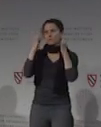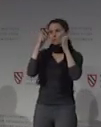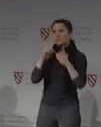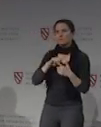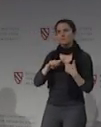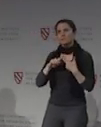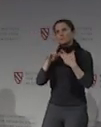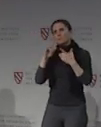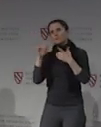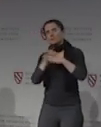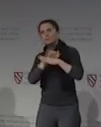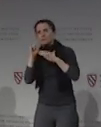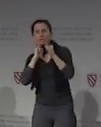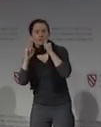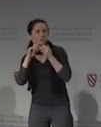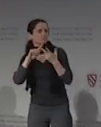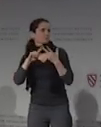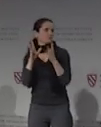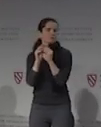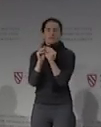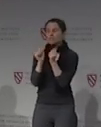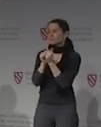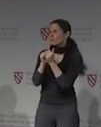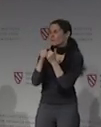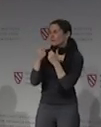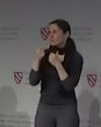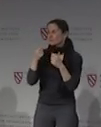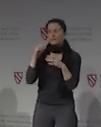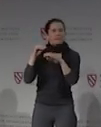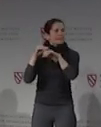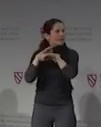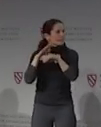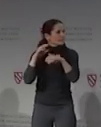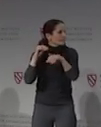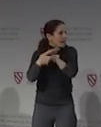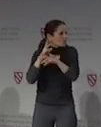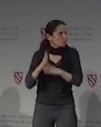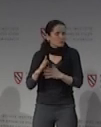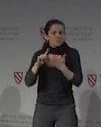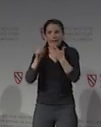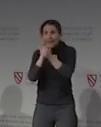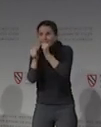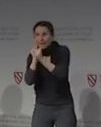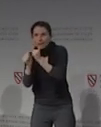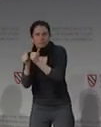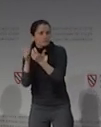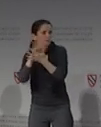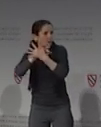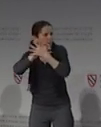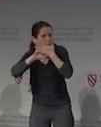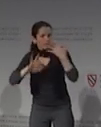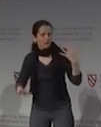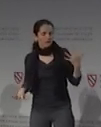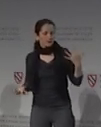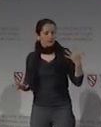meetings with guidance counselors to talk about your future plans, athletics, if that's your bag. How is an adolescent boy's experience